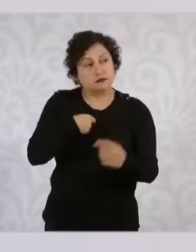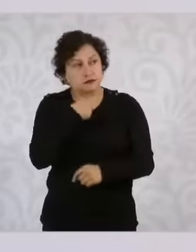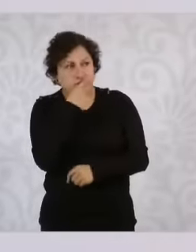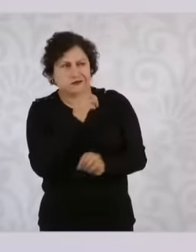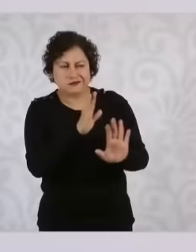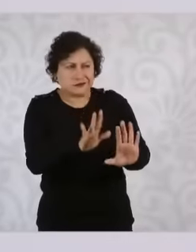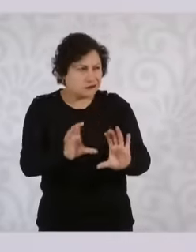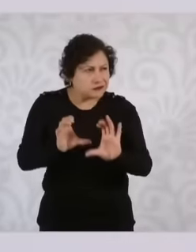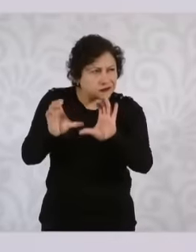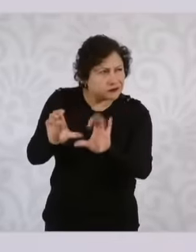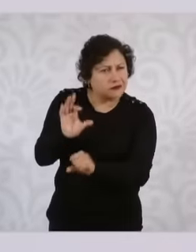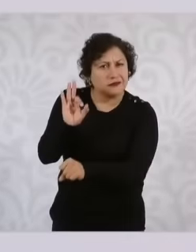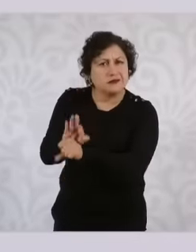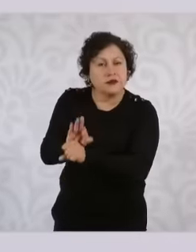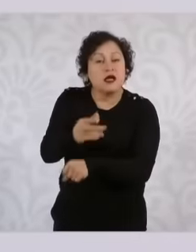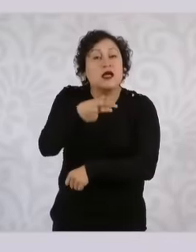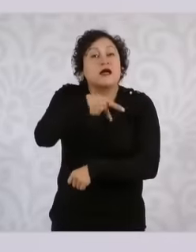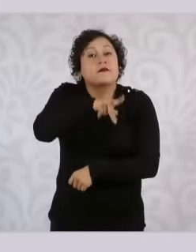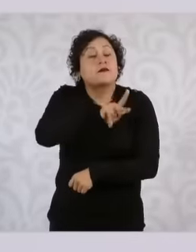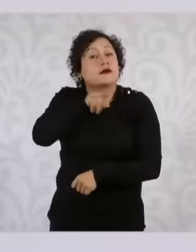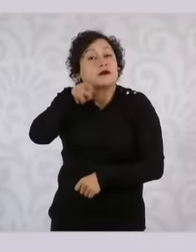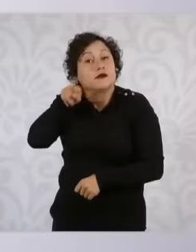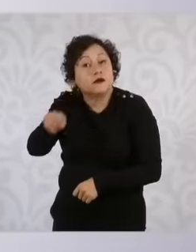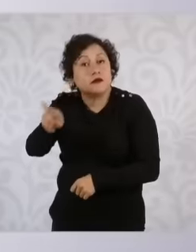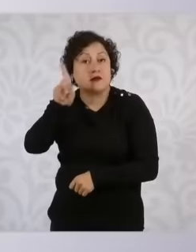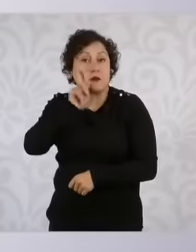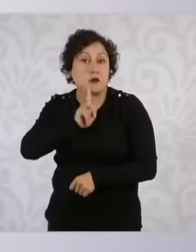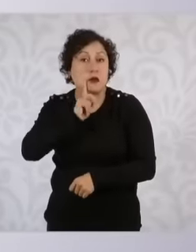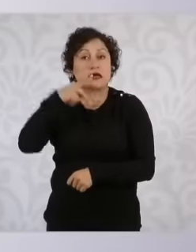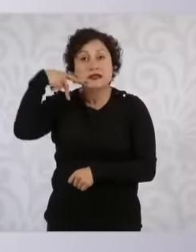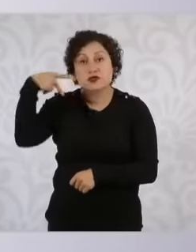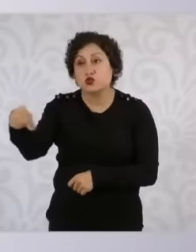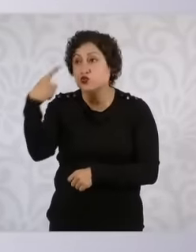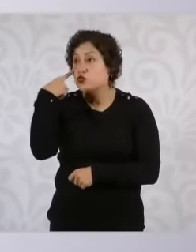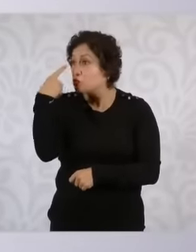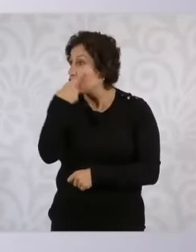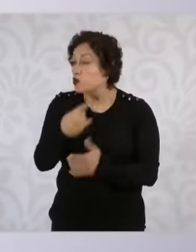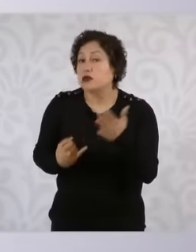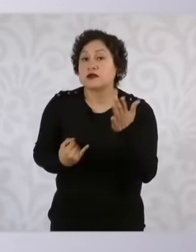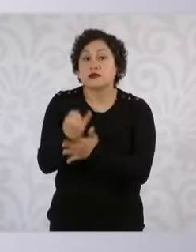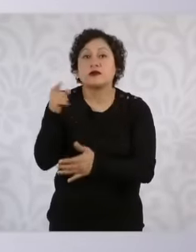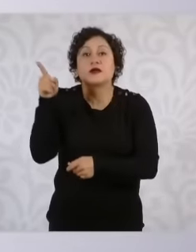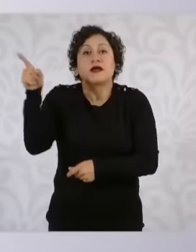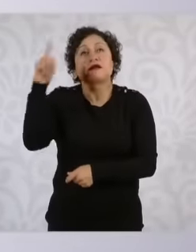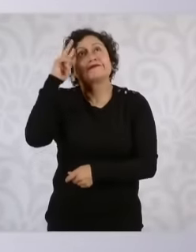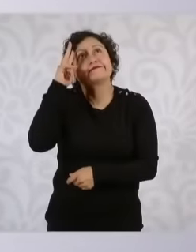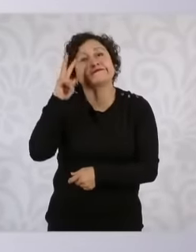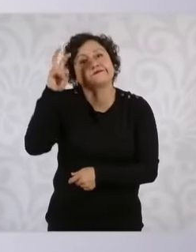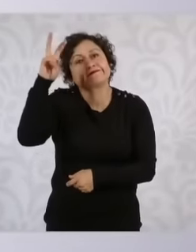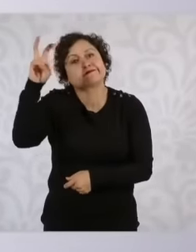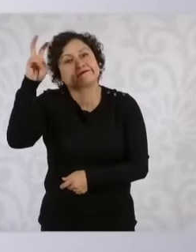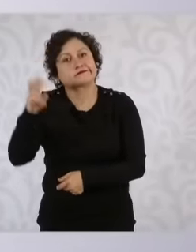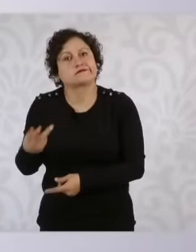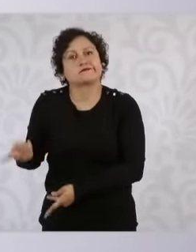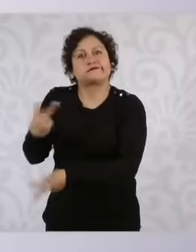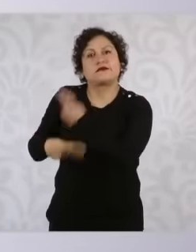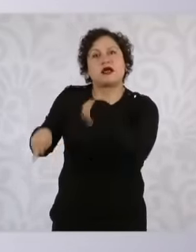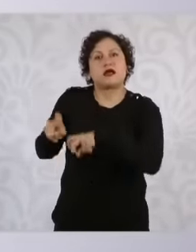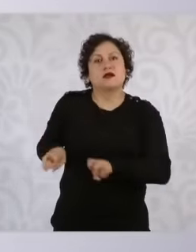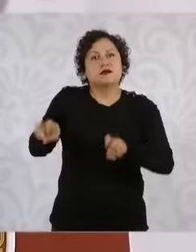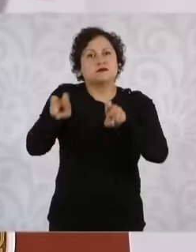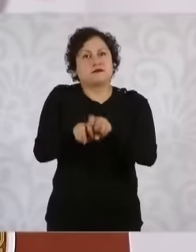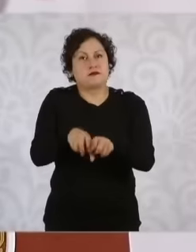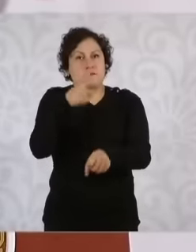but she had many desires, very excited to be able to attend on October 1st, so it was